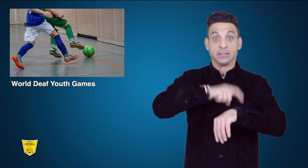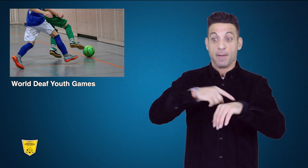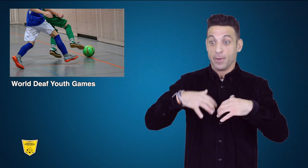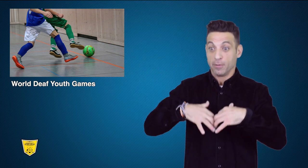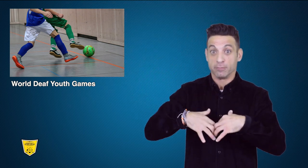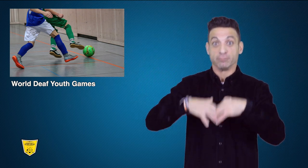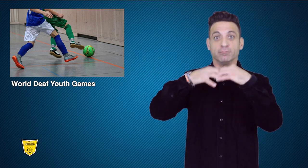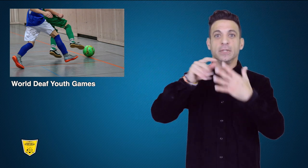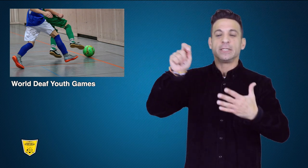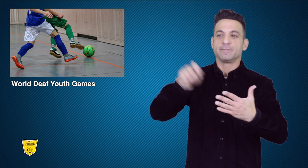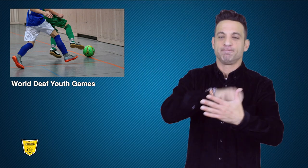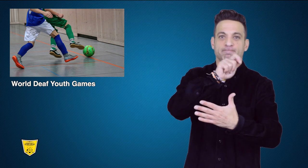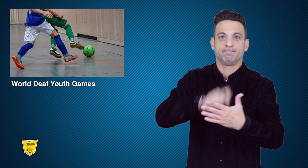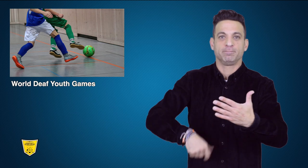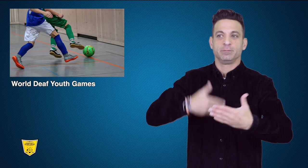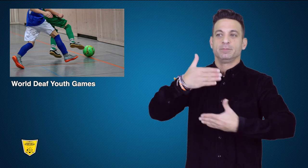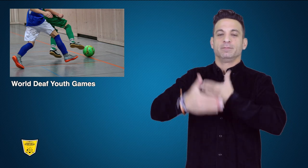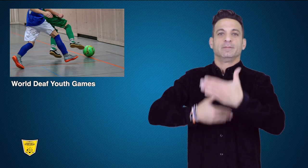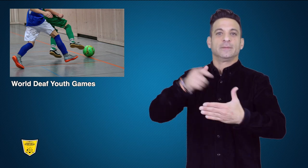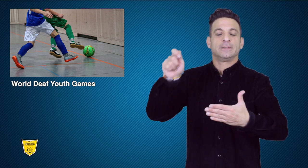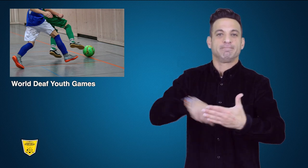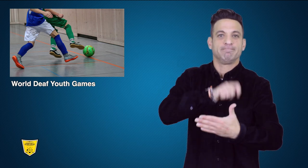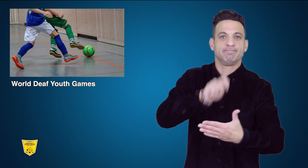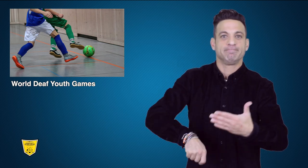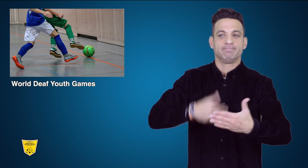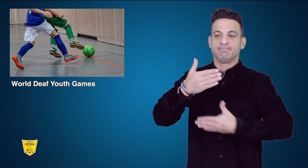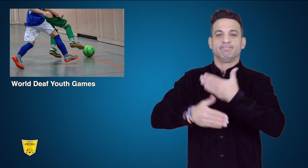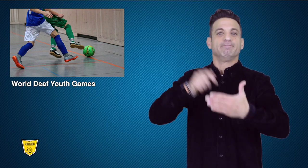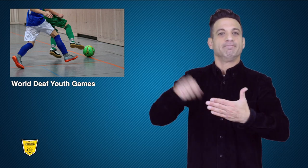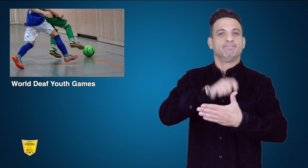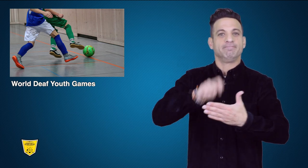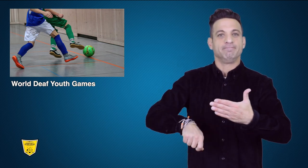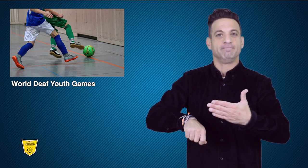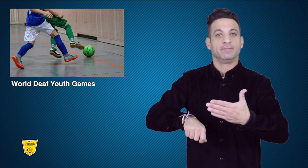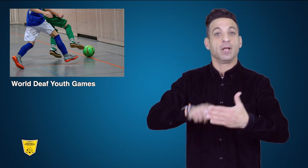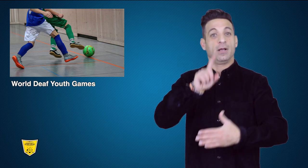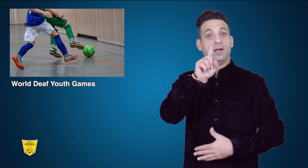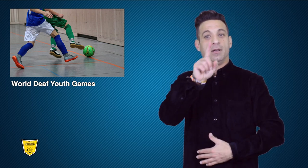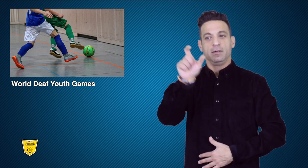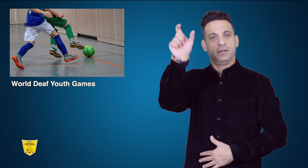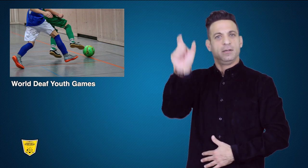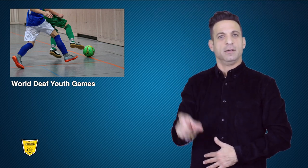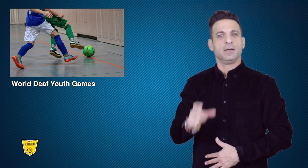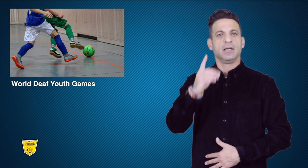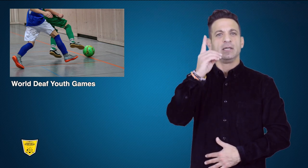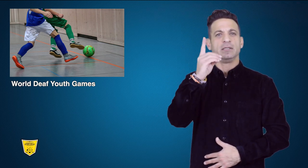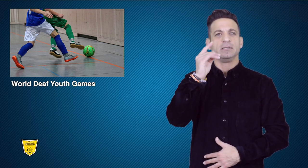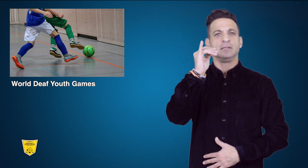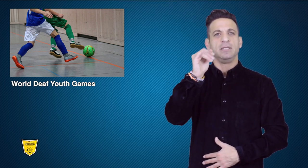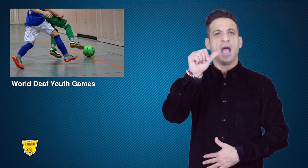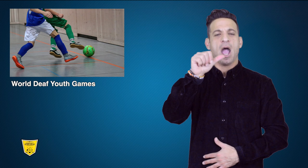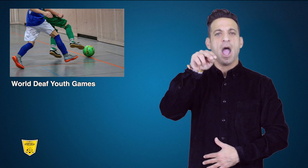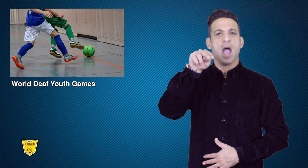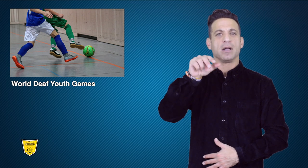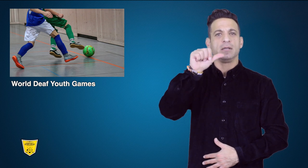The first event was canceled several times.